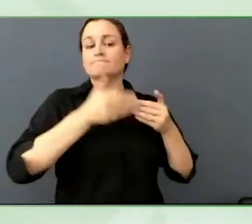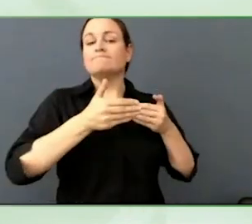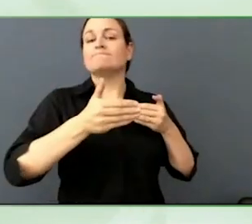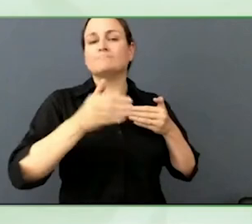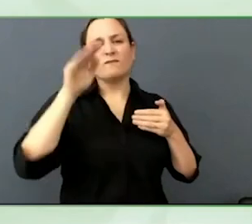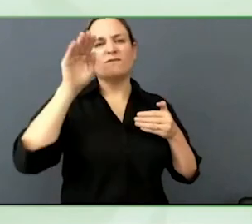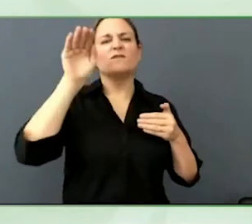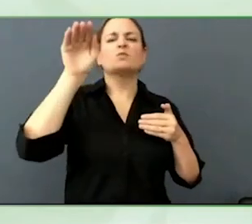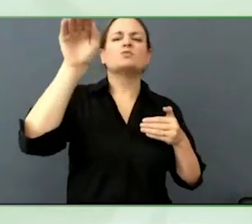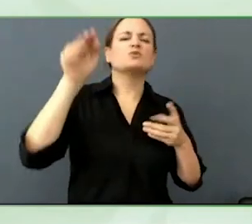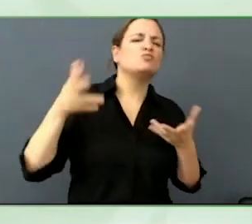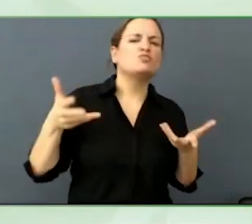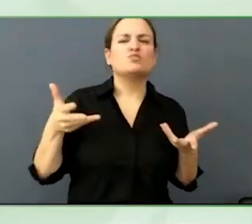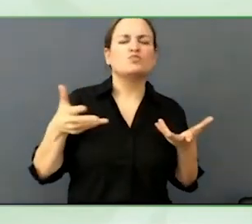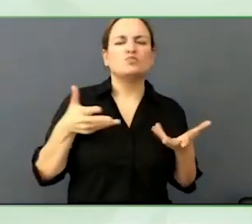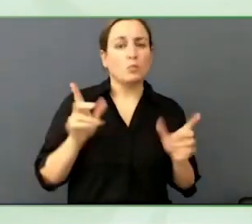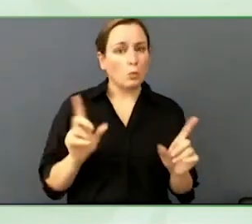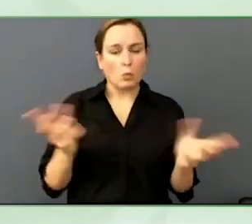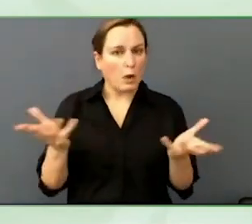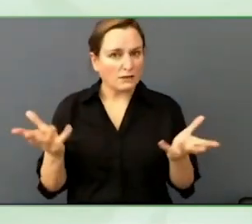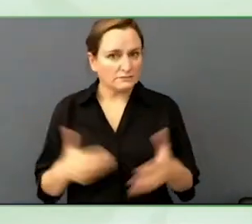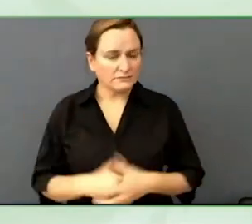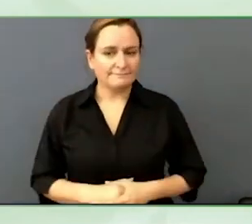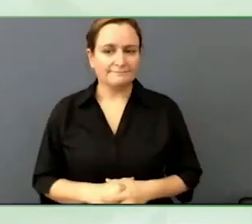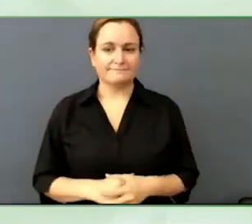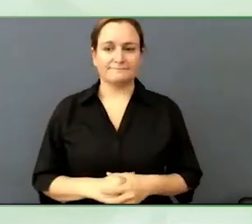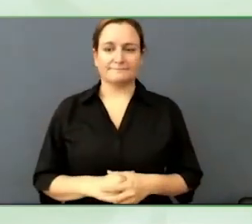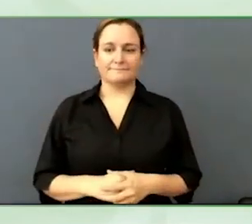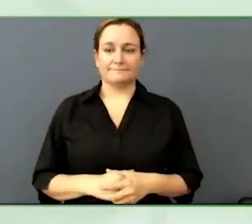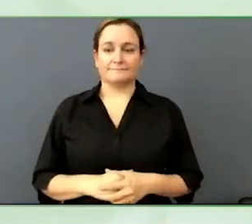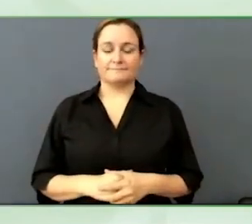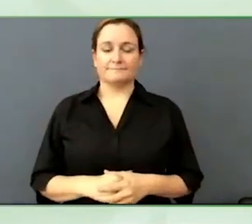One of the challenges is everything you talked about, the